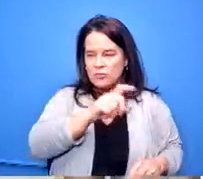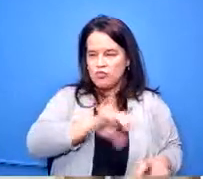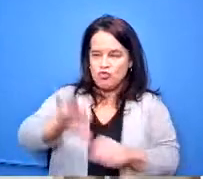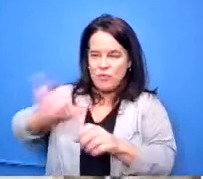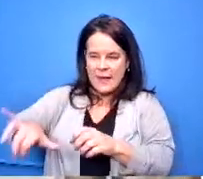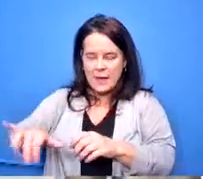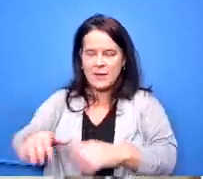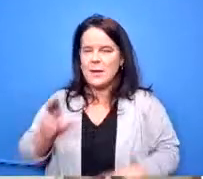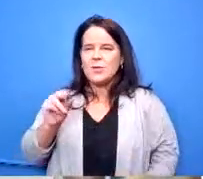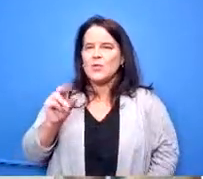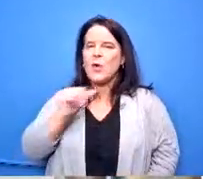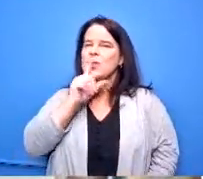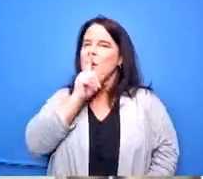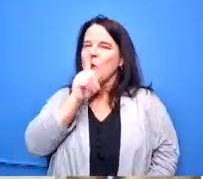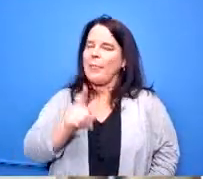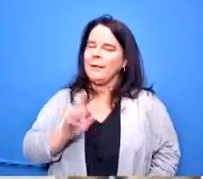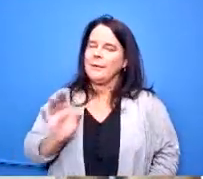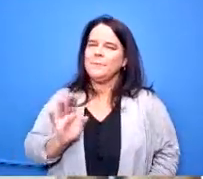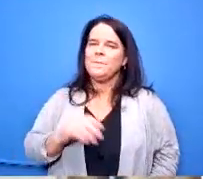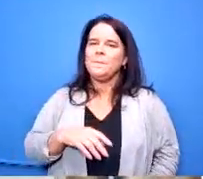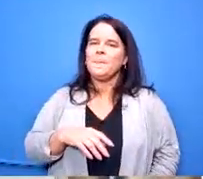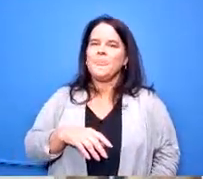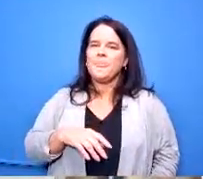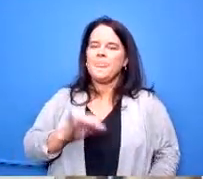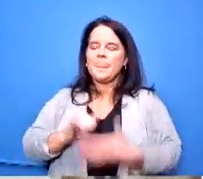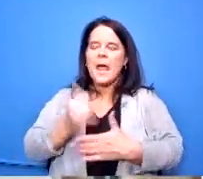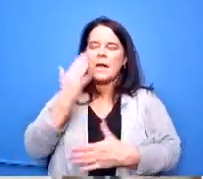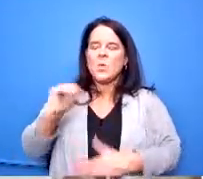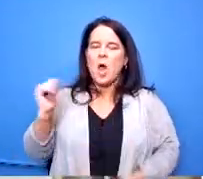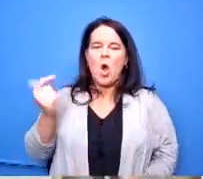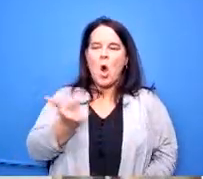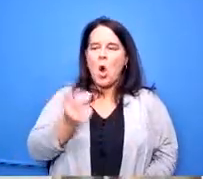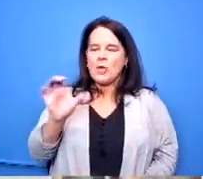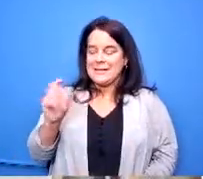and that's why we put that's why we put all the cte classes that we had scattered around